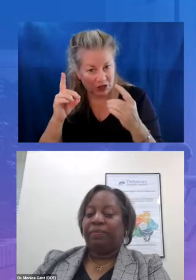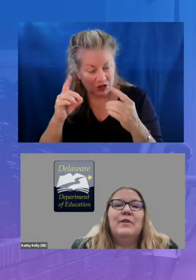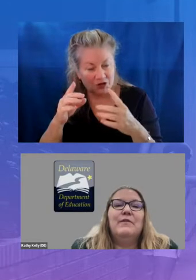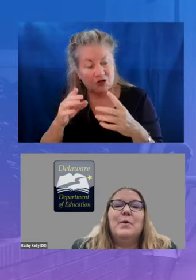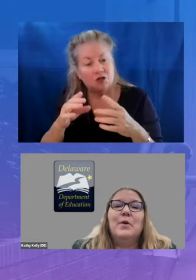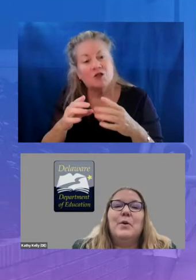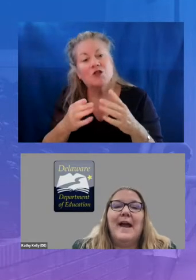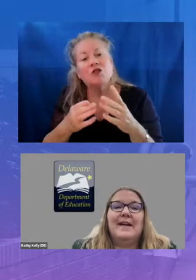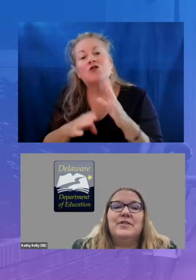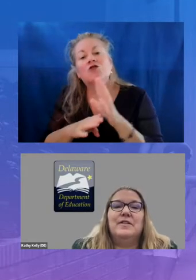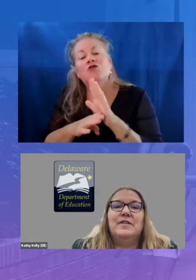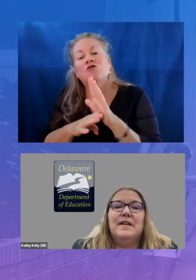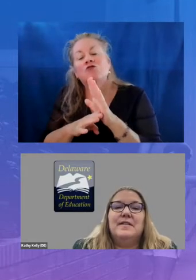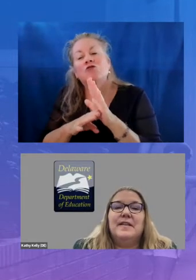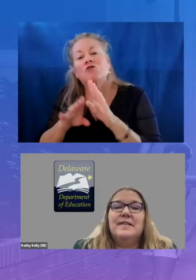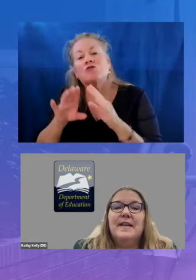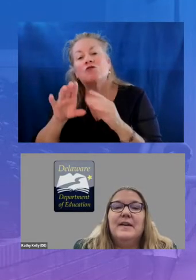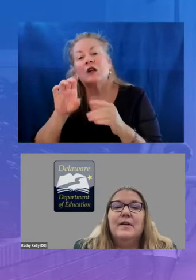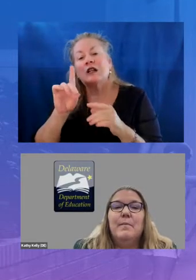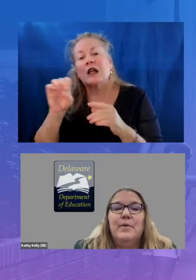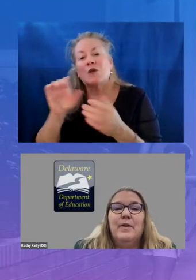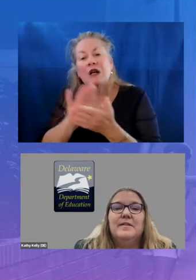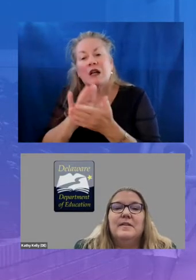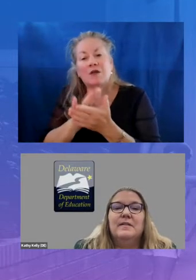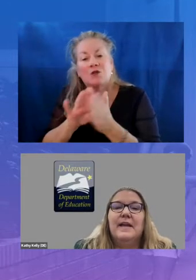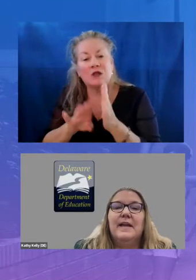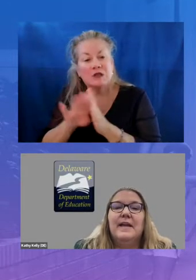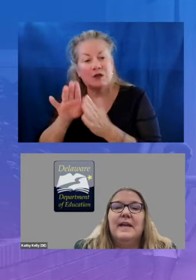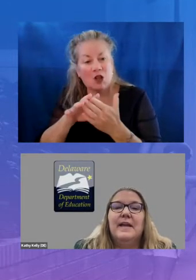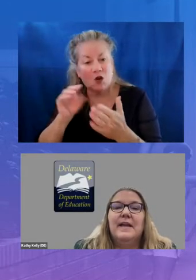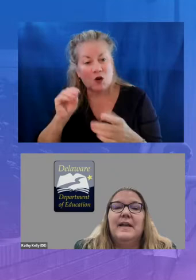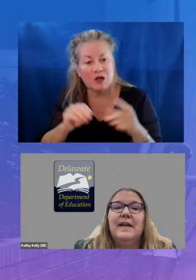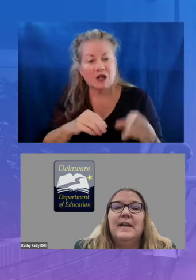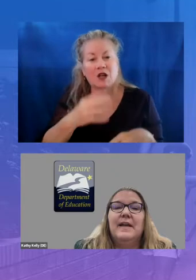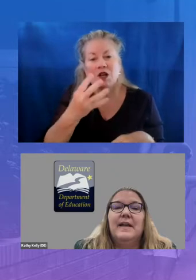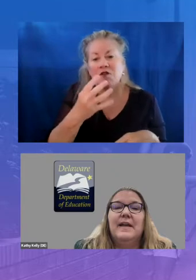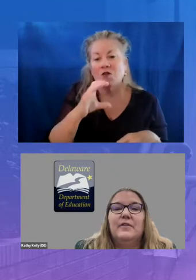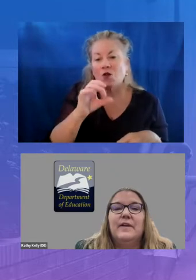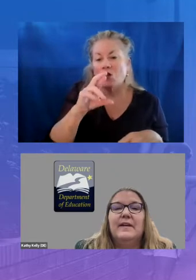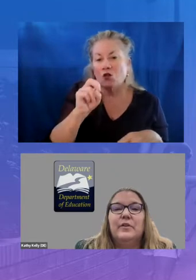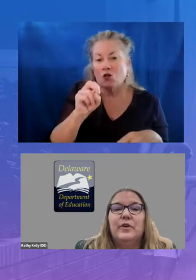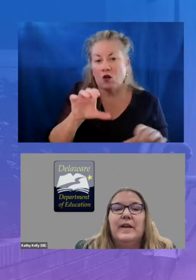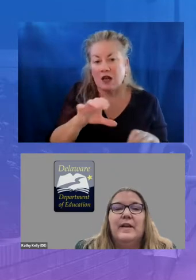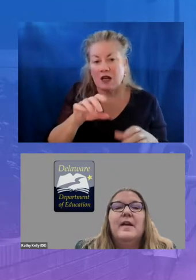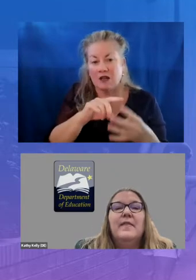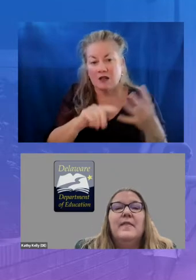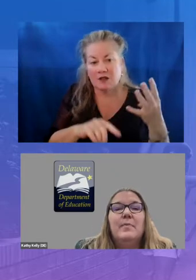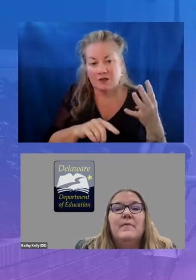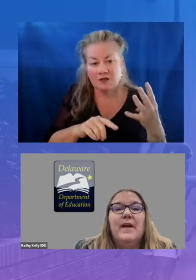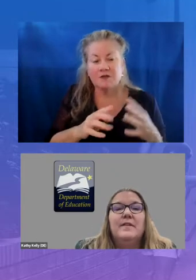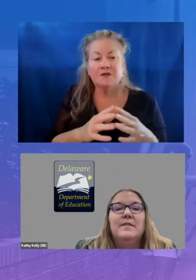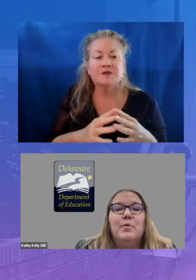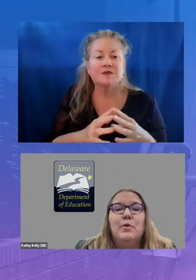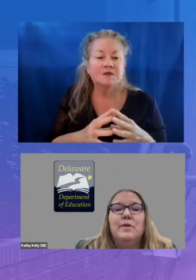the four core actions and six key components love accelerating learning that provided support